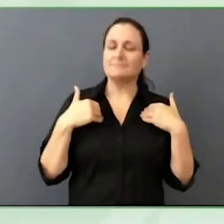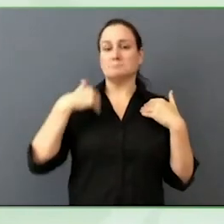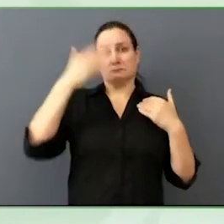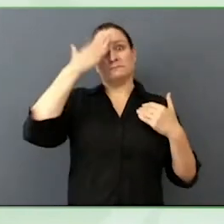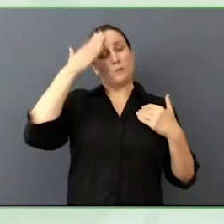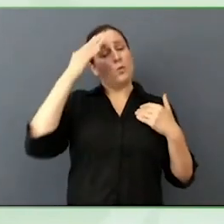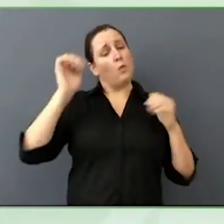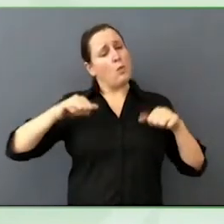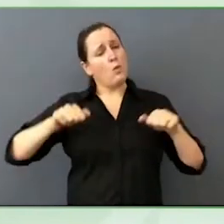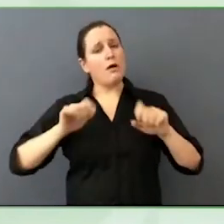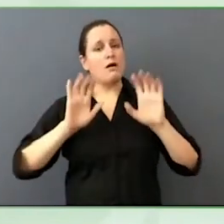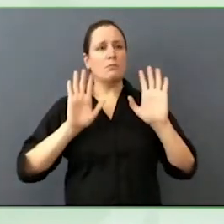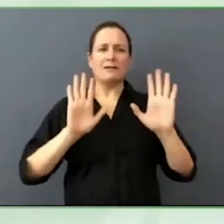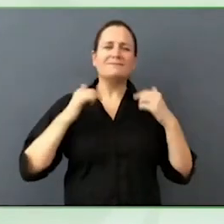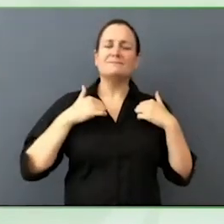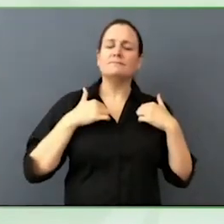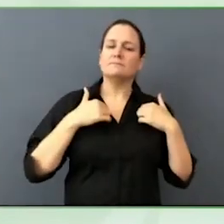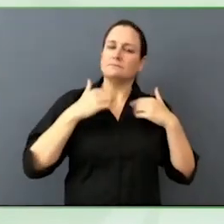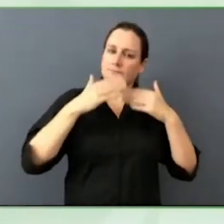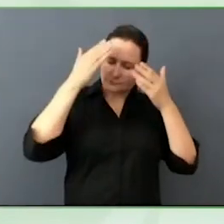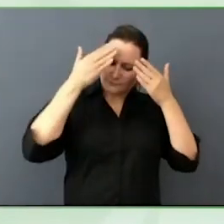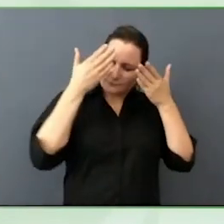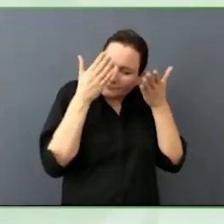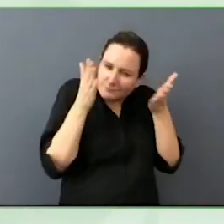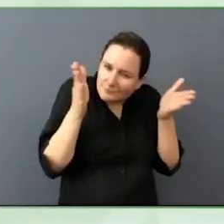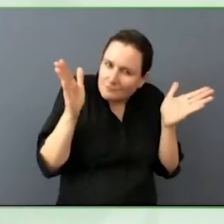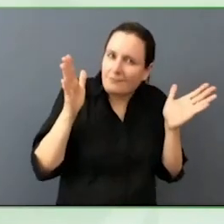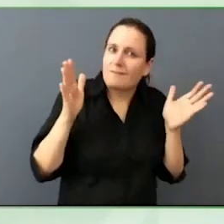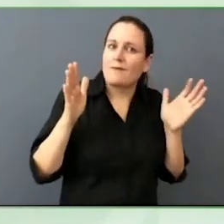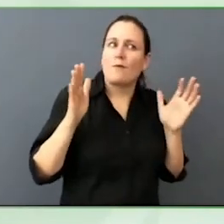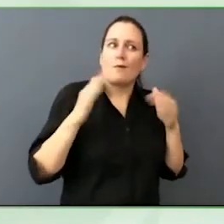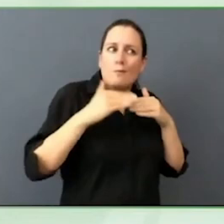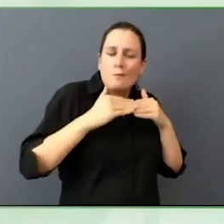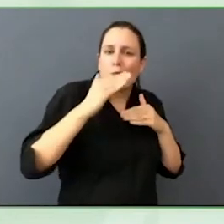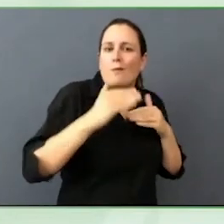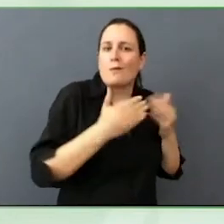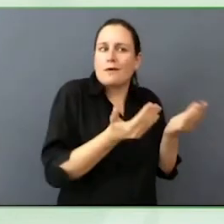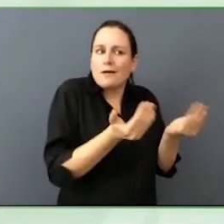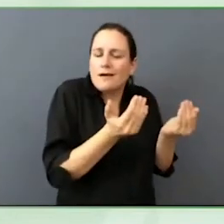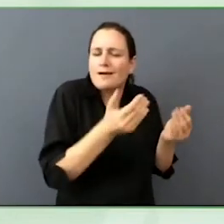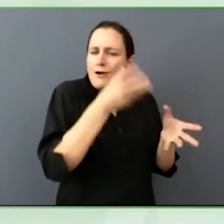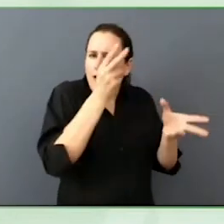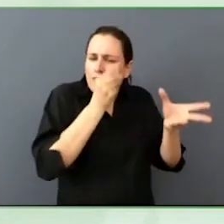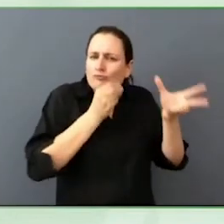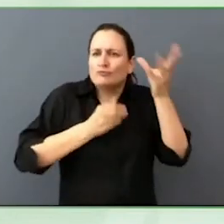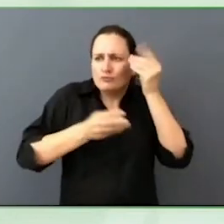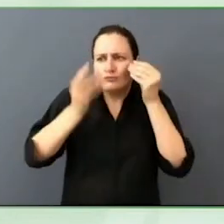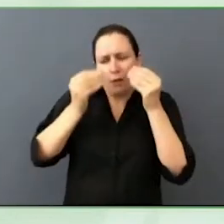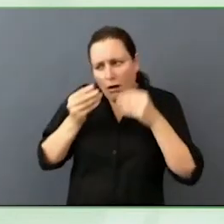That commitment to growth, curiosity, knowing your wire, finding community. They are really important.